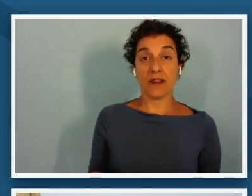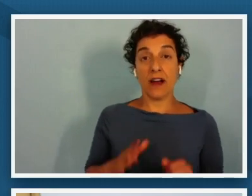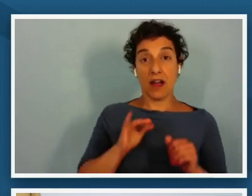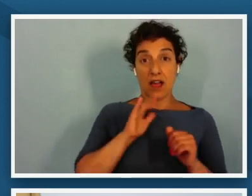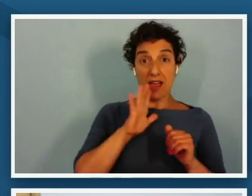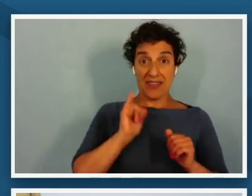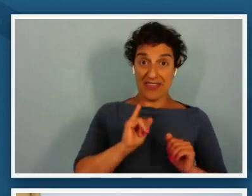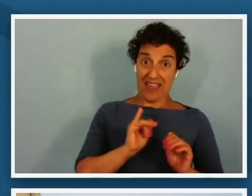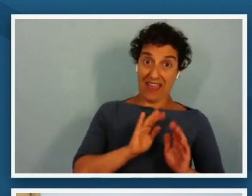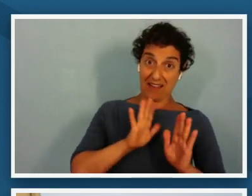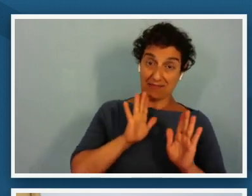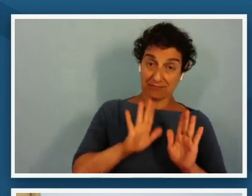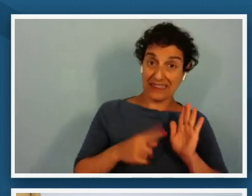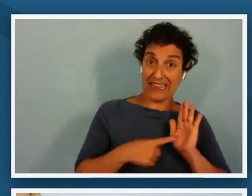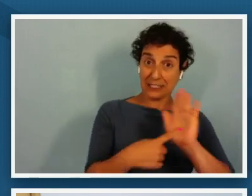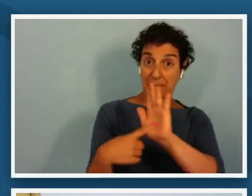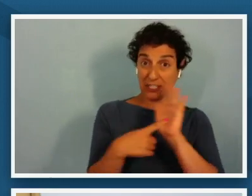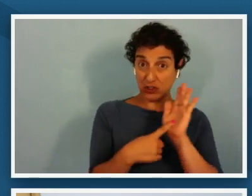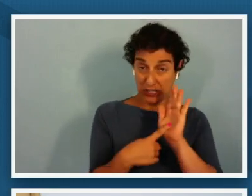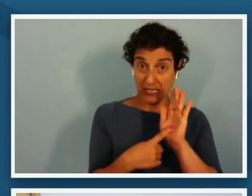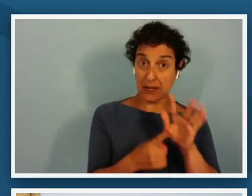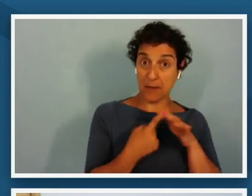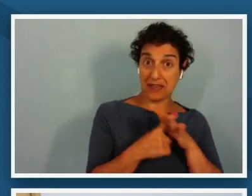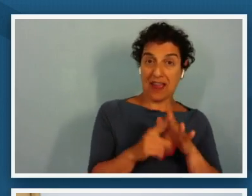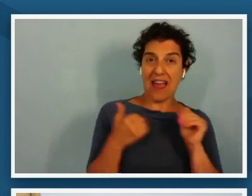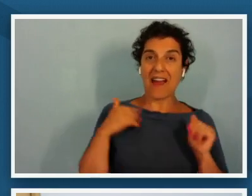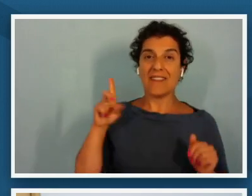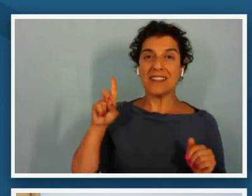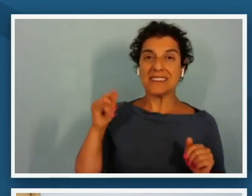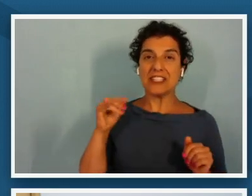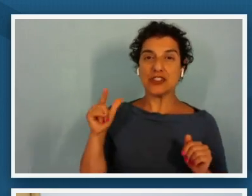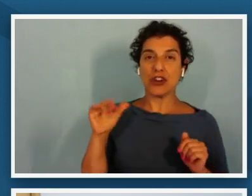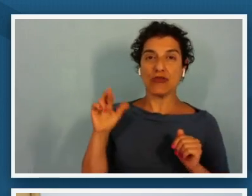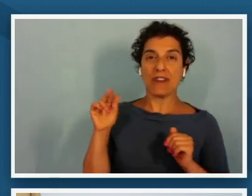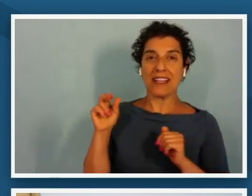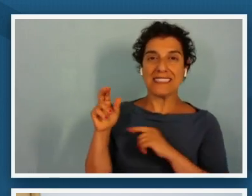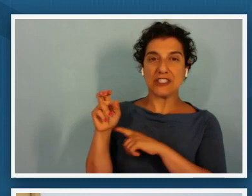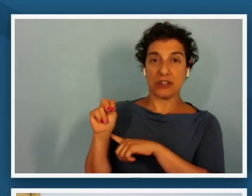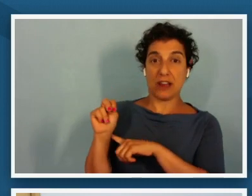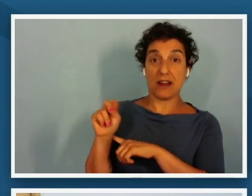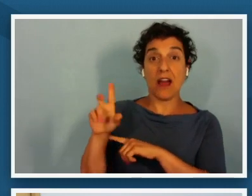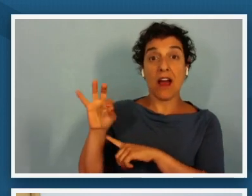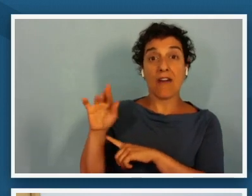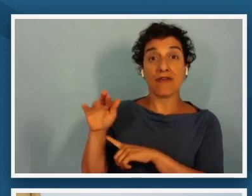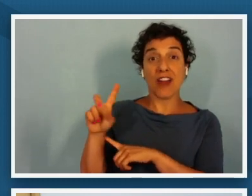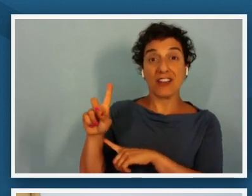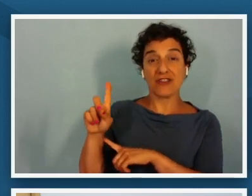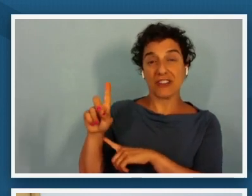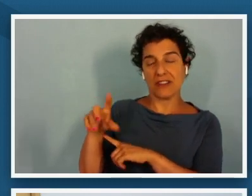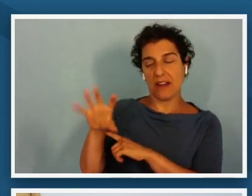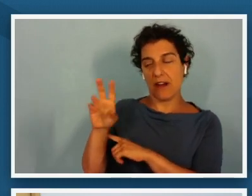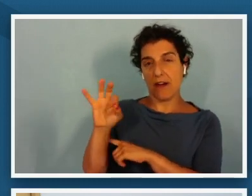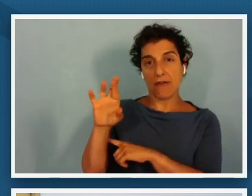exhibition is a digital rendition of frederick douglass and he speaks words